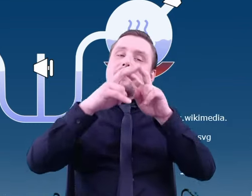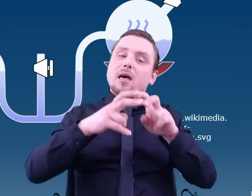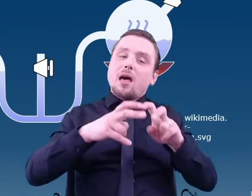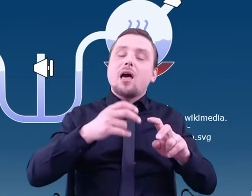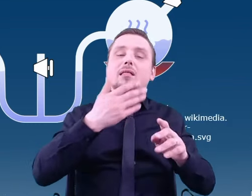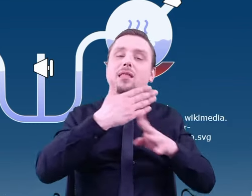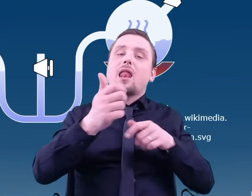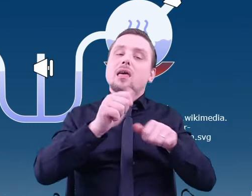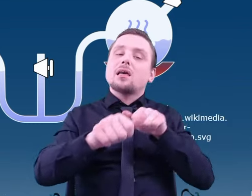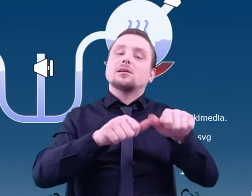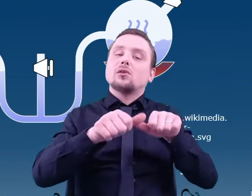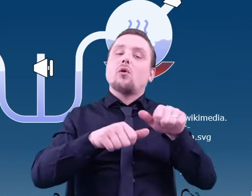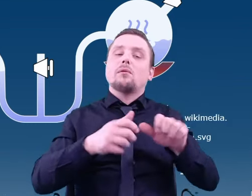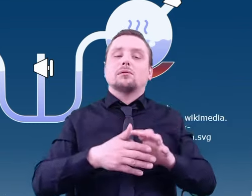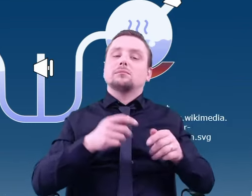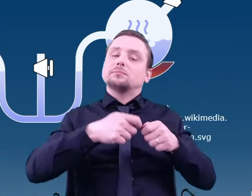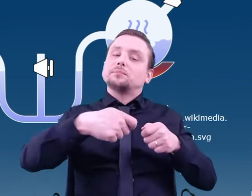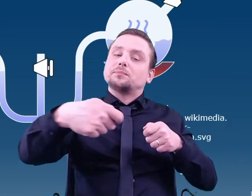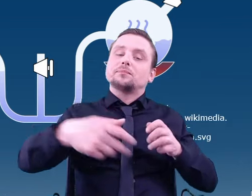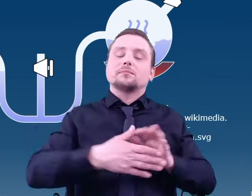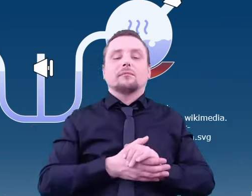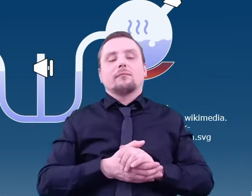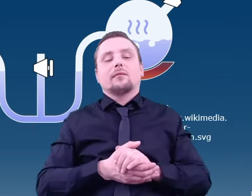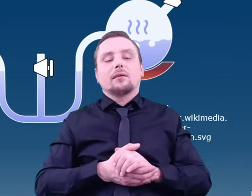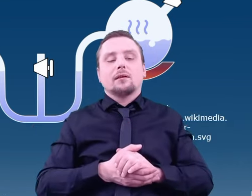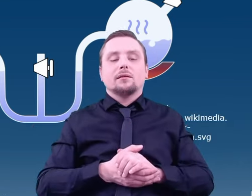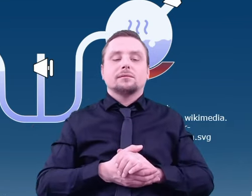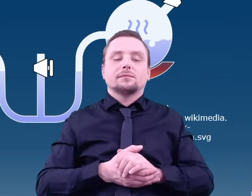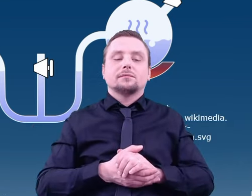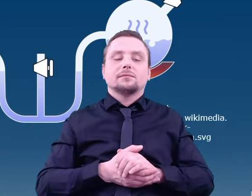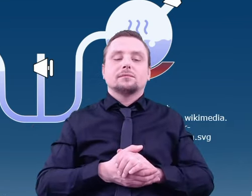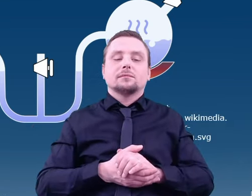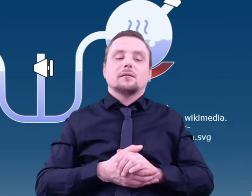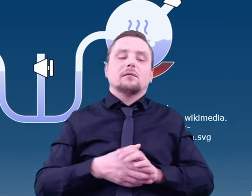One of the latest reports indicates that not only did the compounds matter,